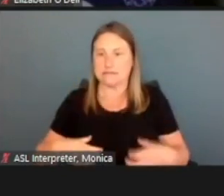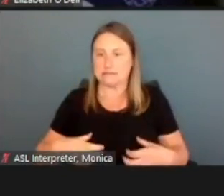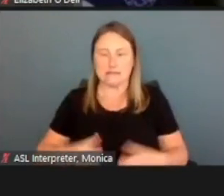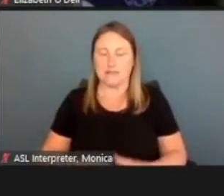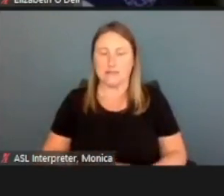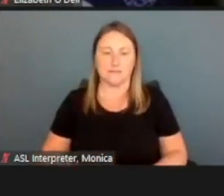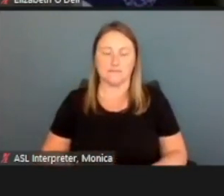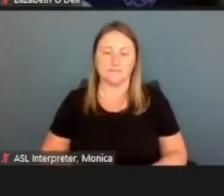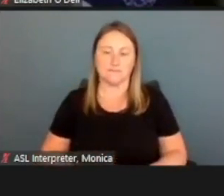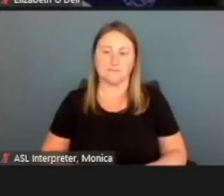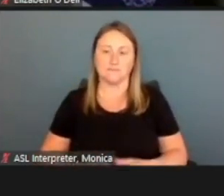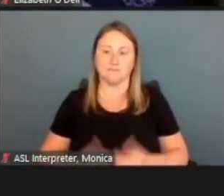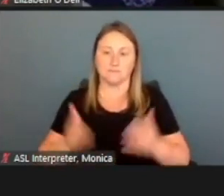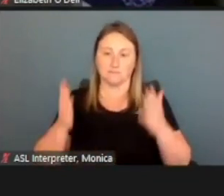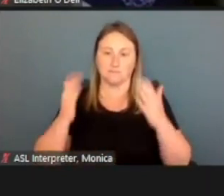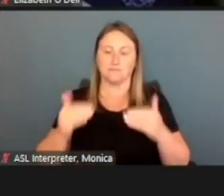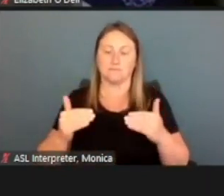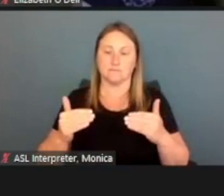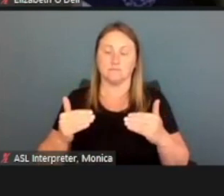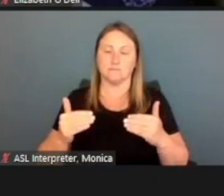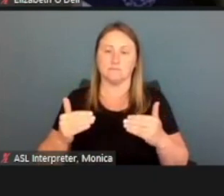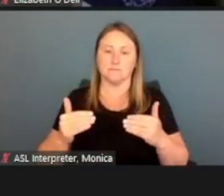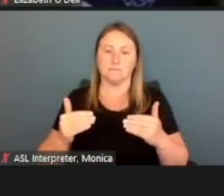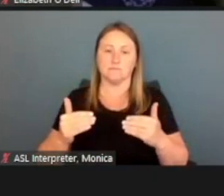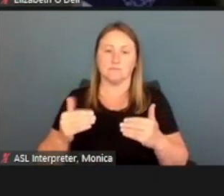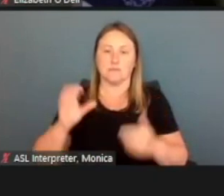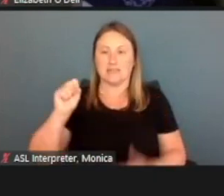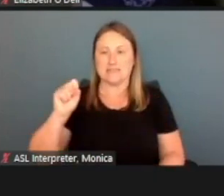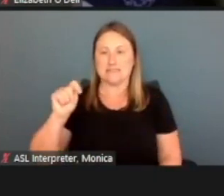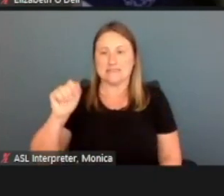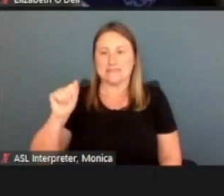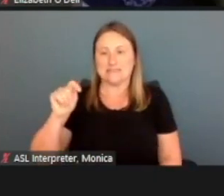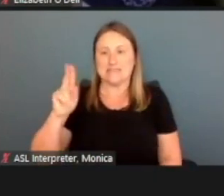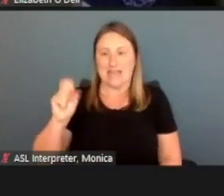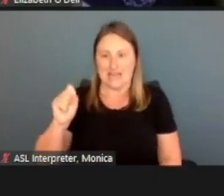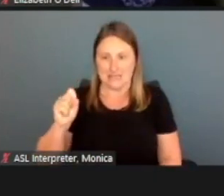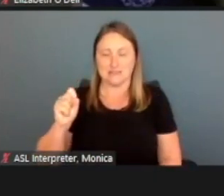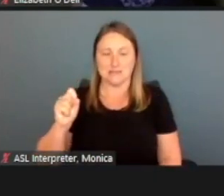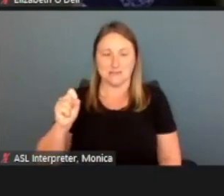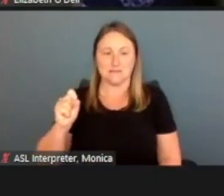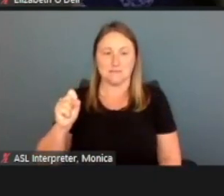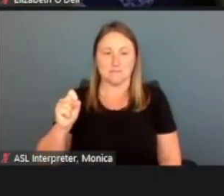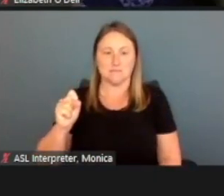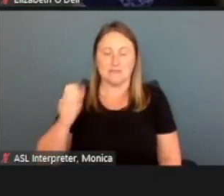And then we can, it asks well what is his status if he doesn't have, if he's not a US citizen,